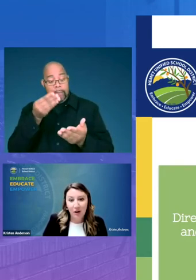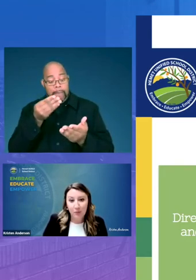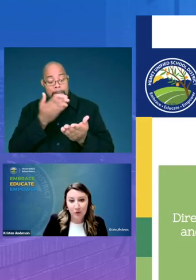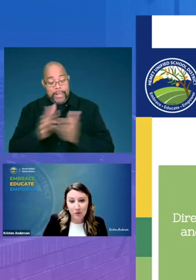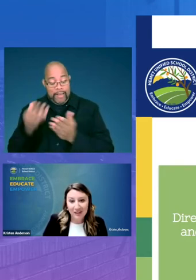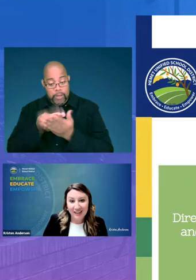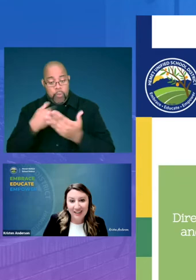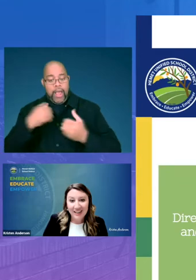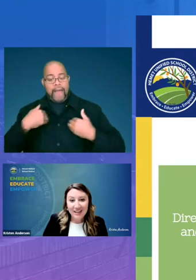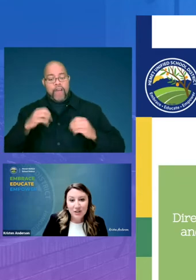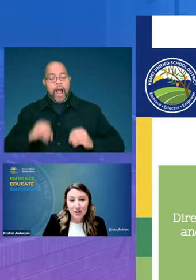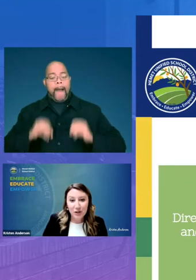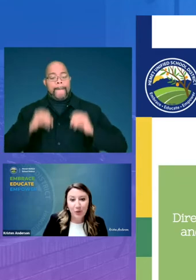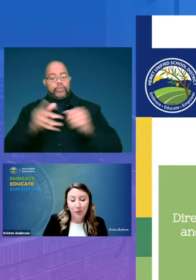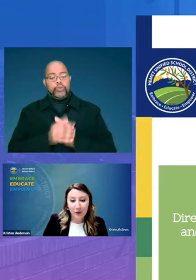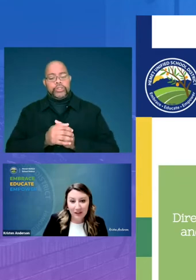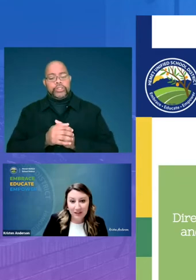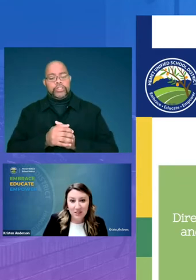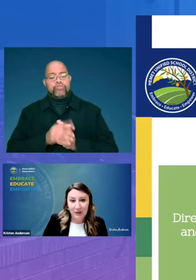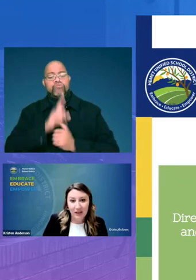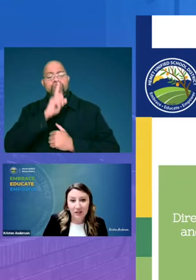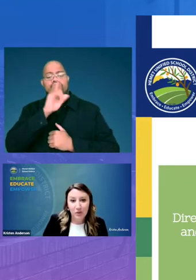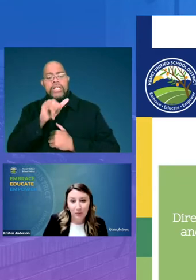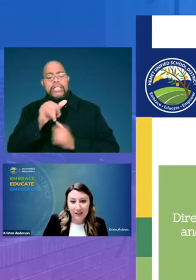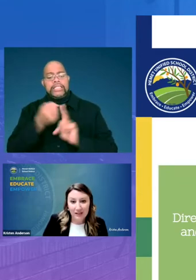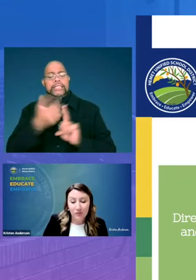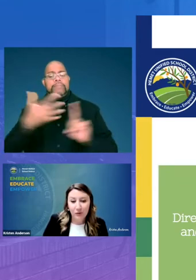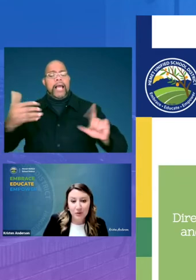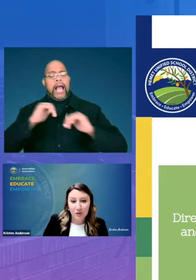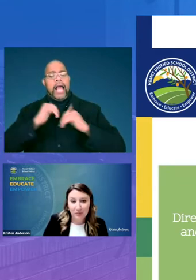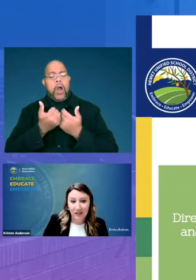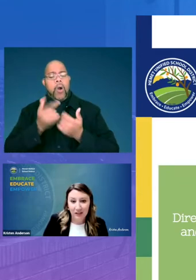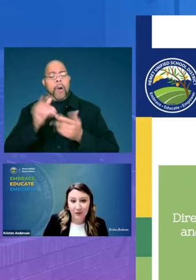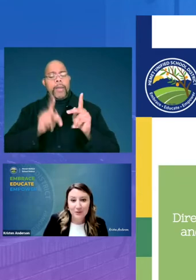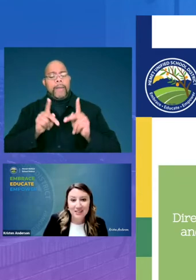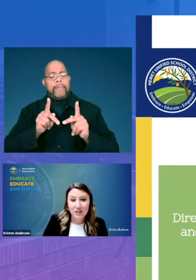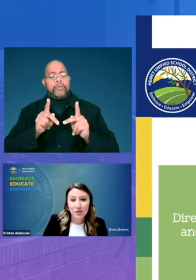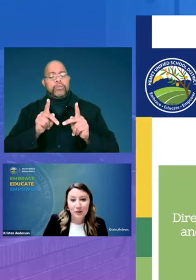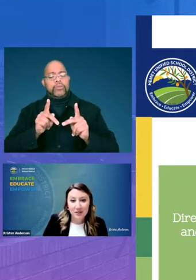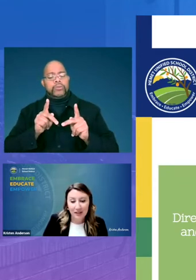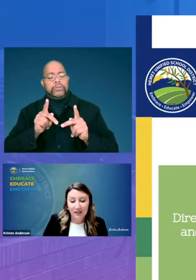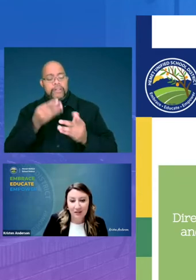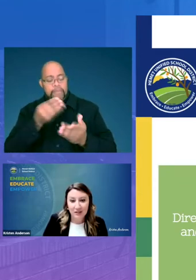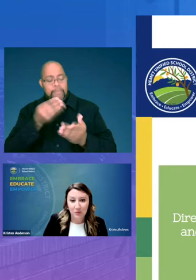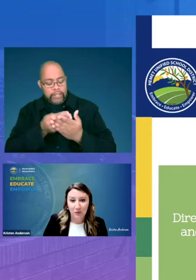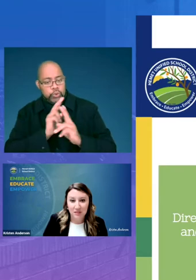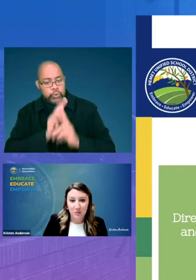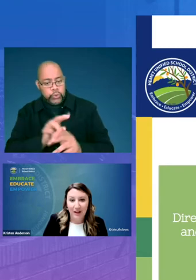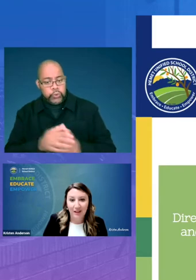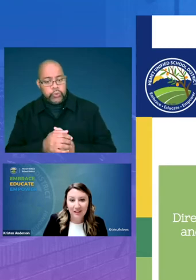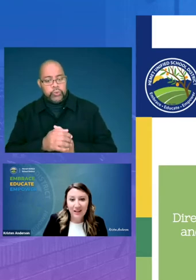opportunity to really expand the way these folks are being used into our secondary schools as well